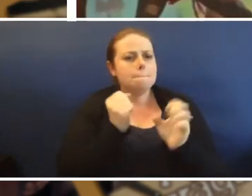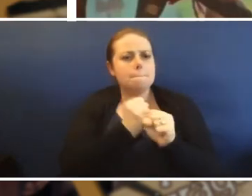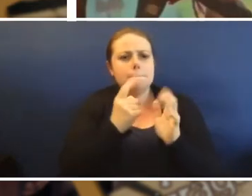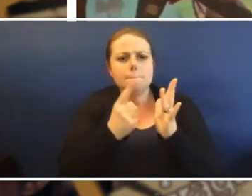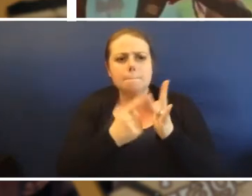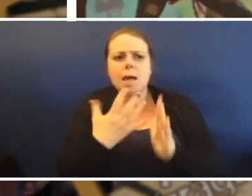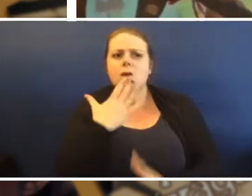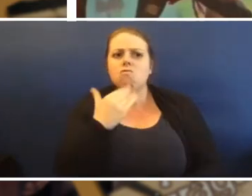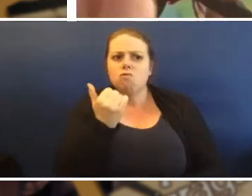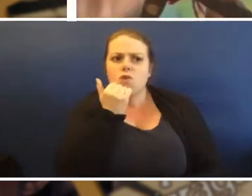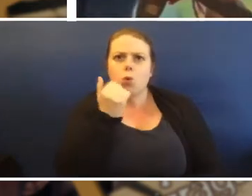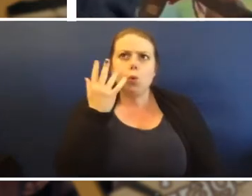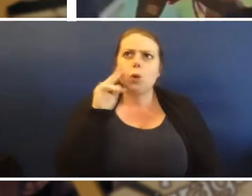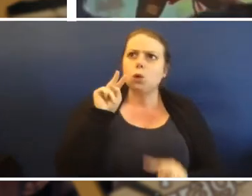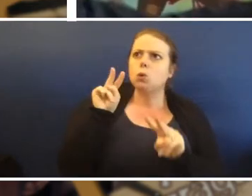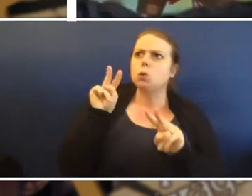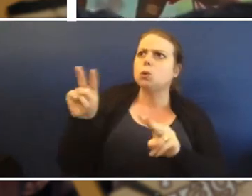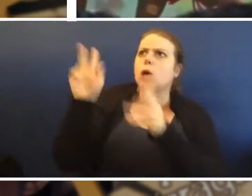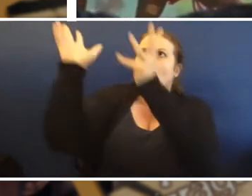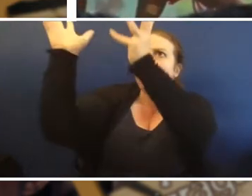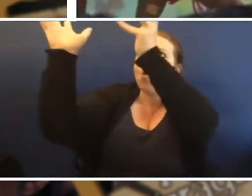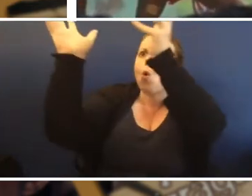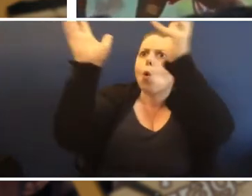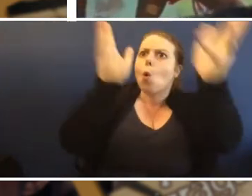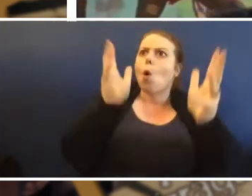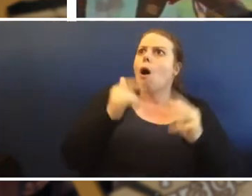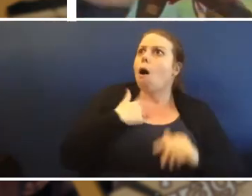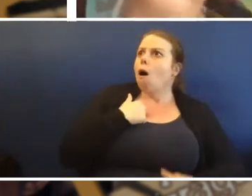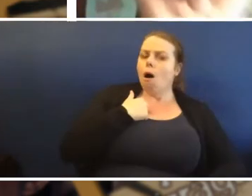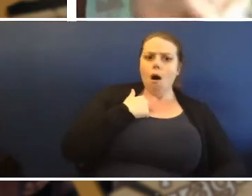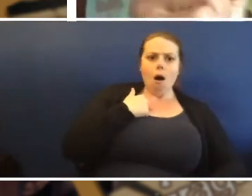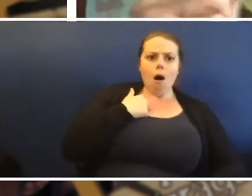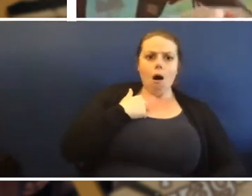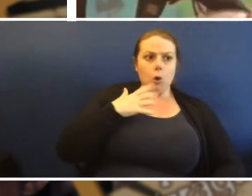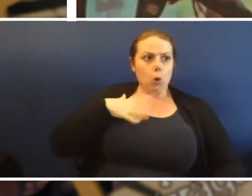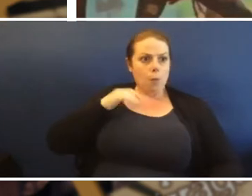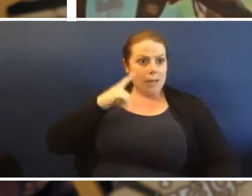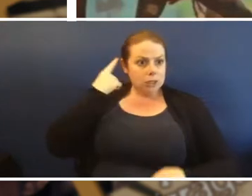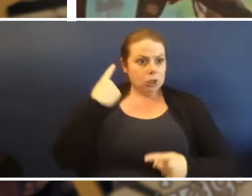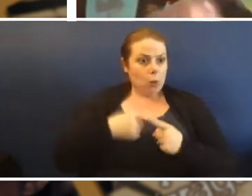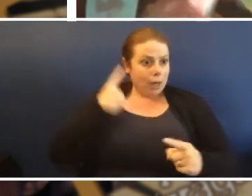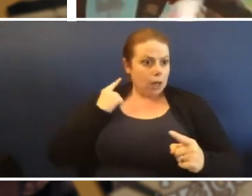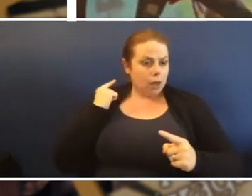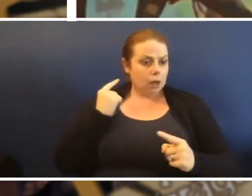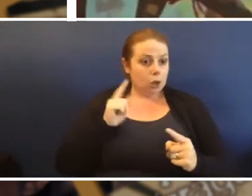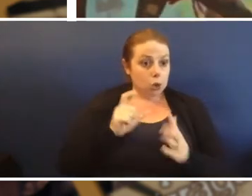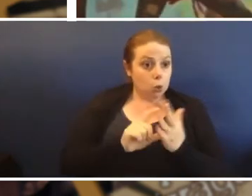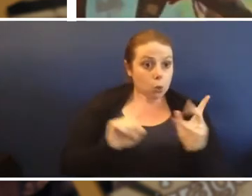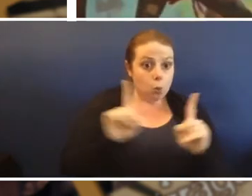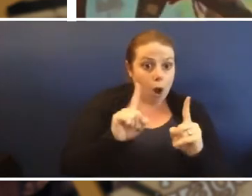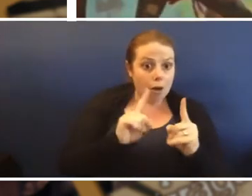you have to do once you see them in the air like that, you got to race over make a fire